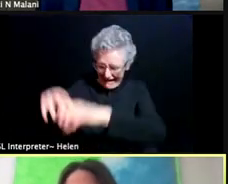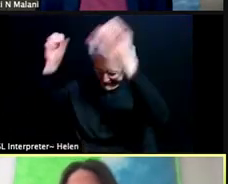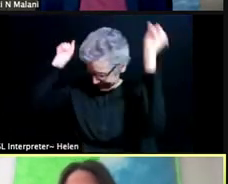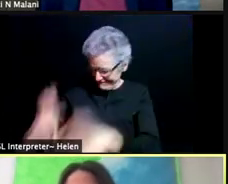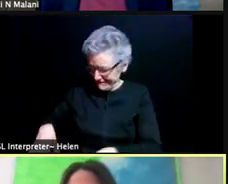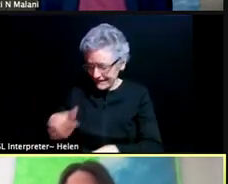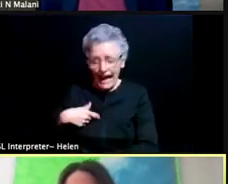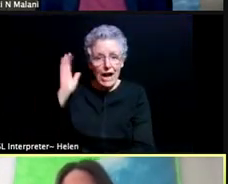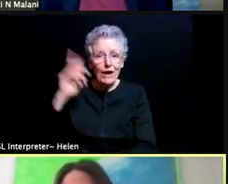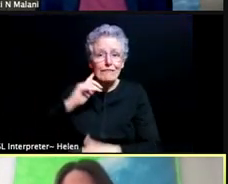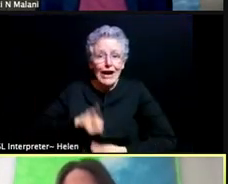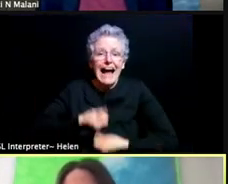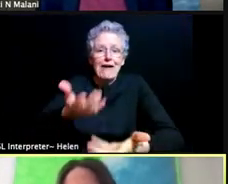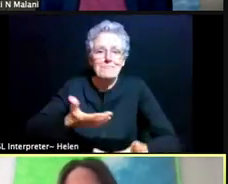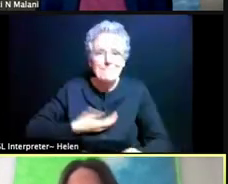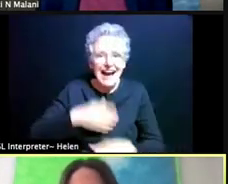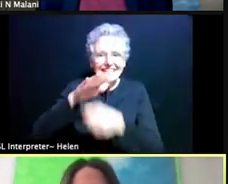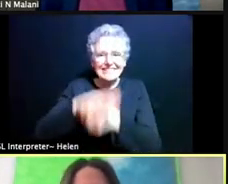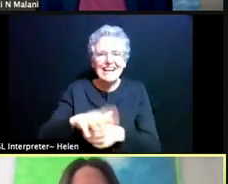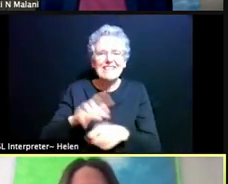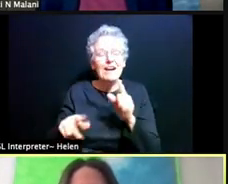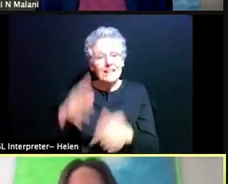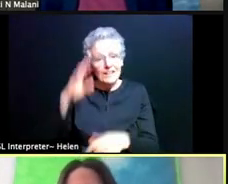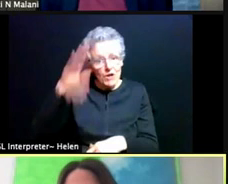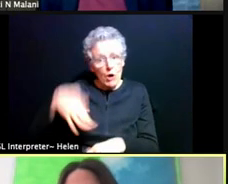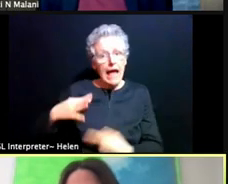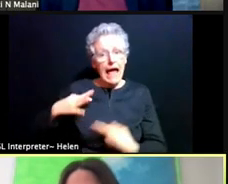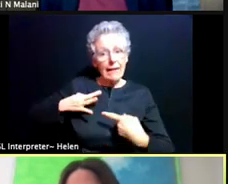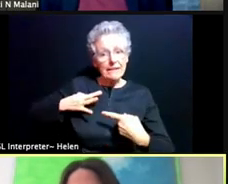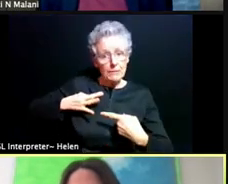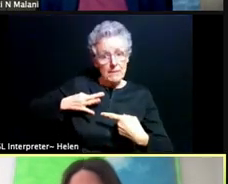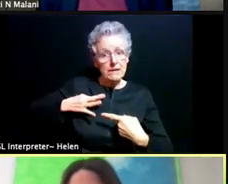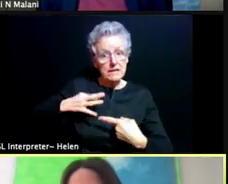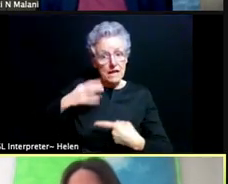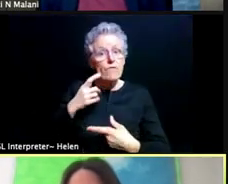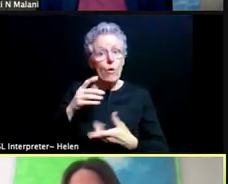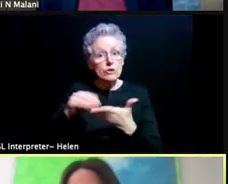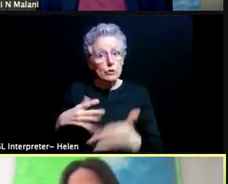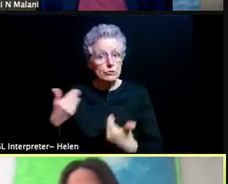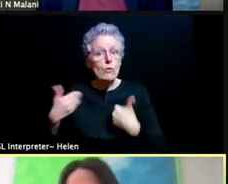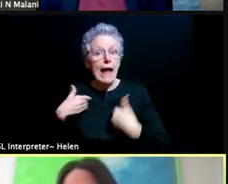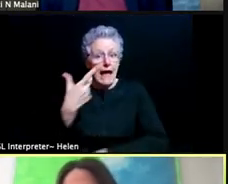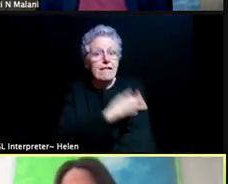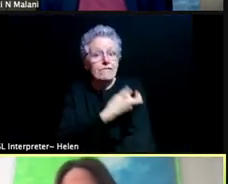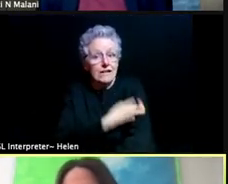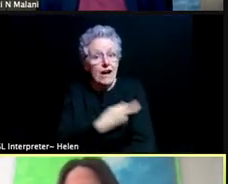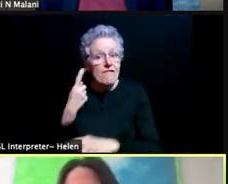because of eligibility, the ability for students to have access through all of these different avenues